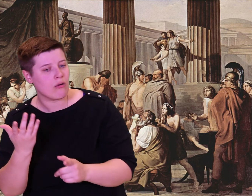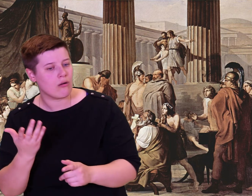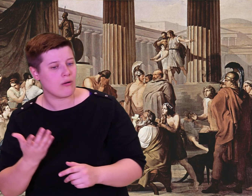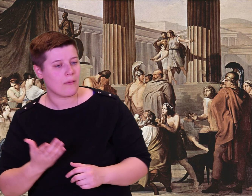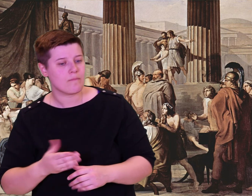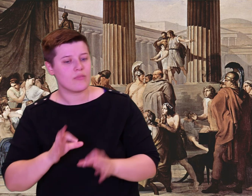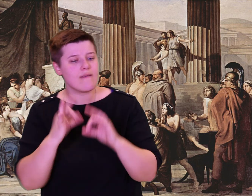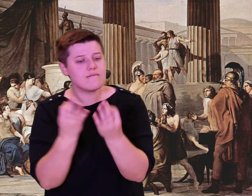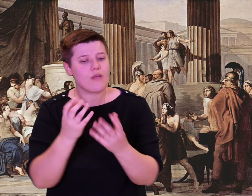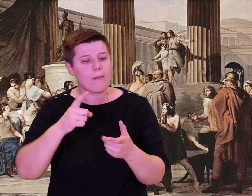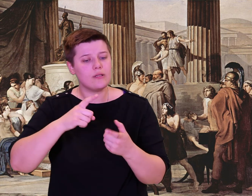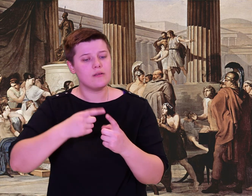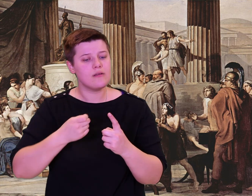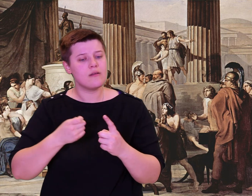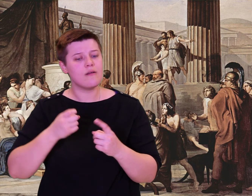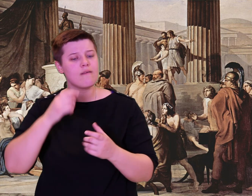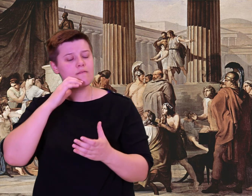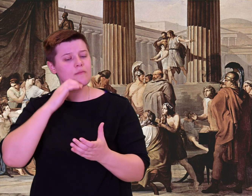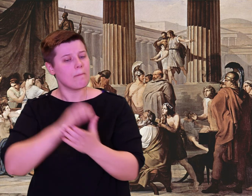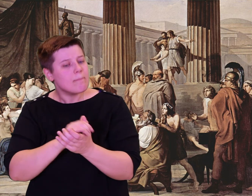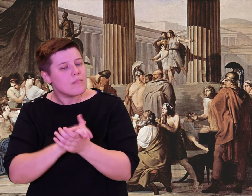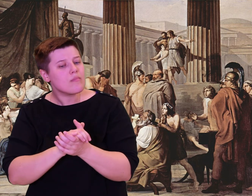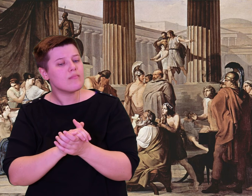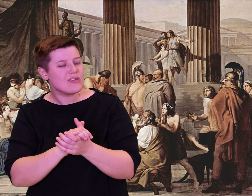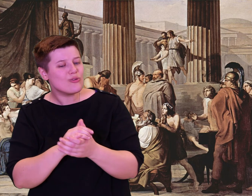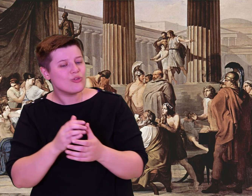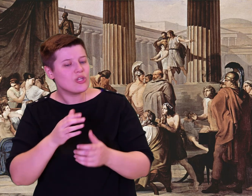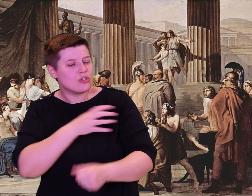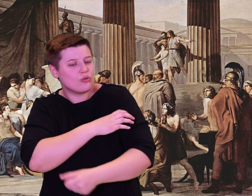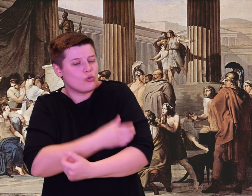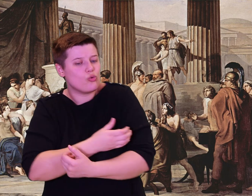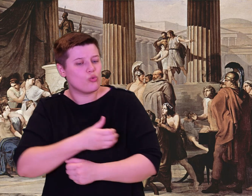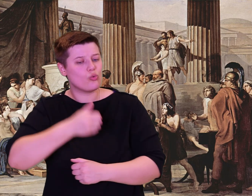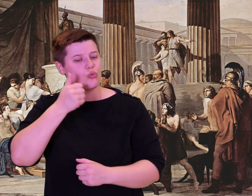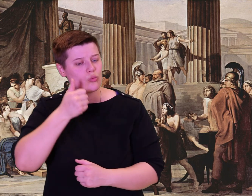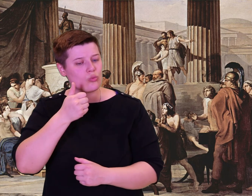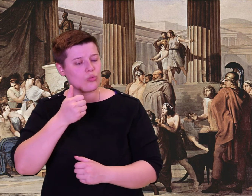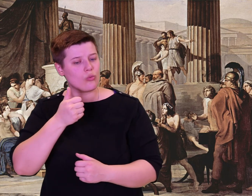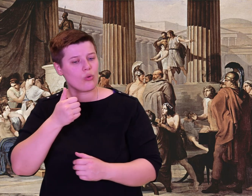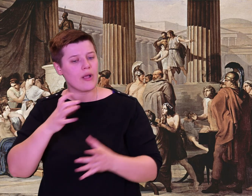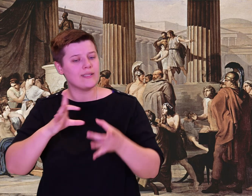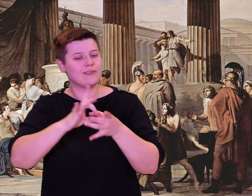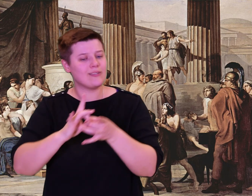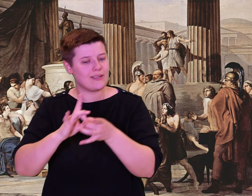perhaps, her father or brother? Ties of marriage are the closest after the bonds